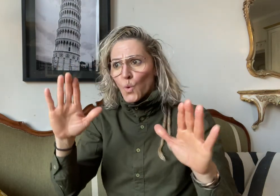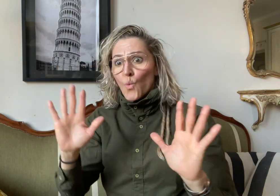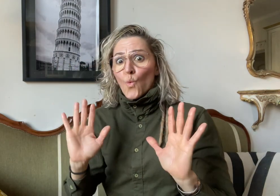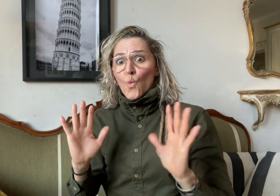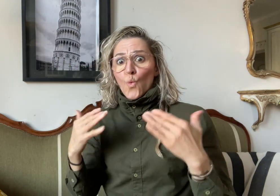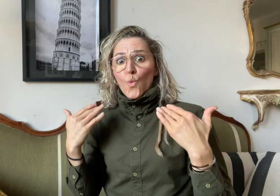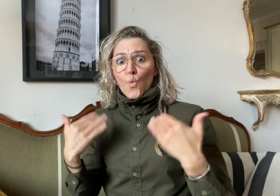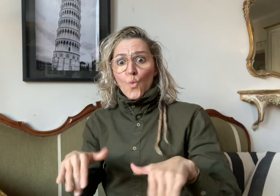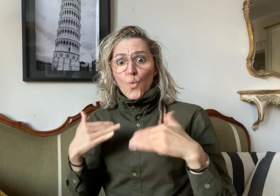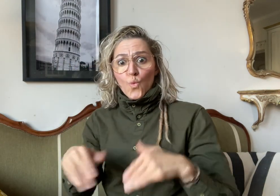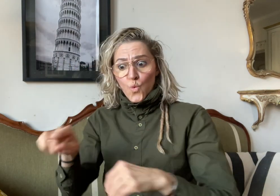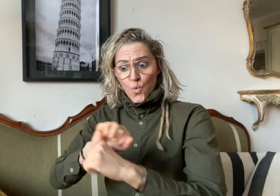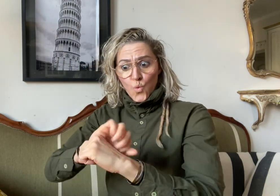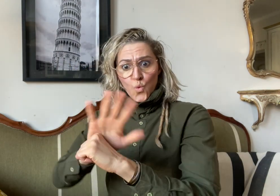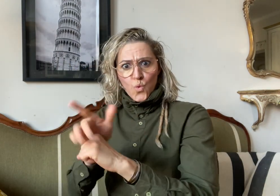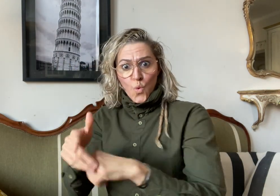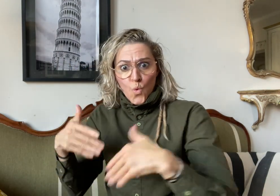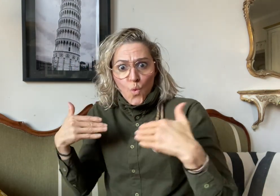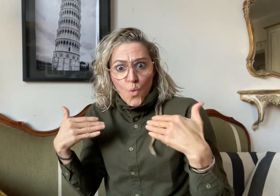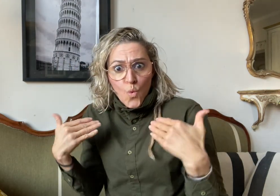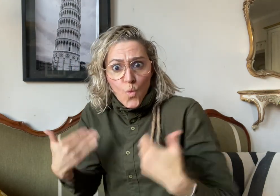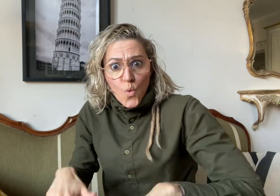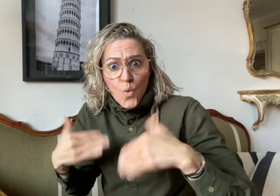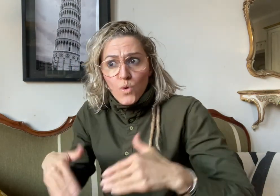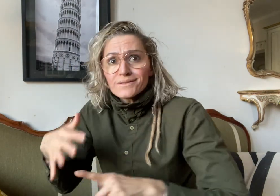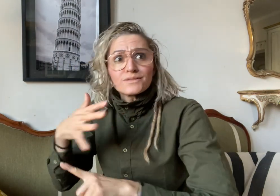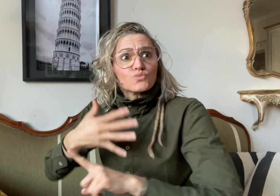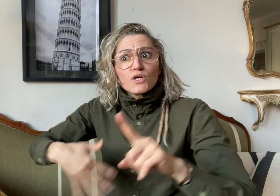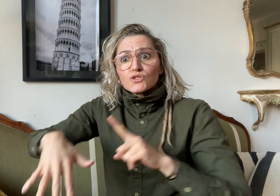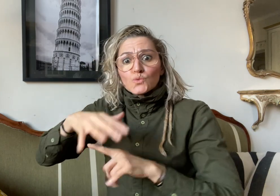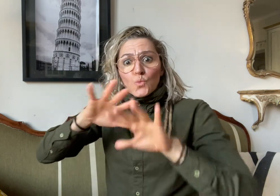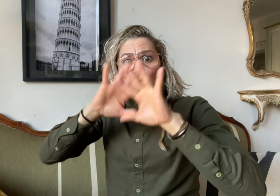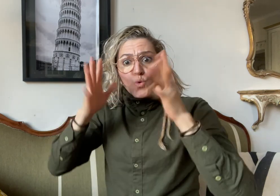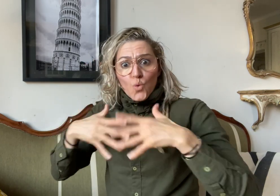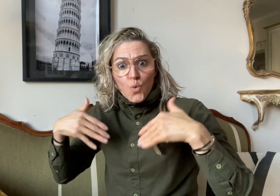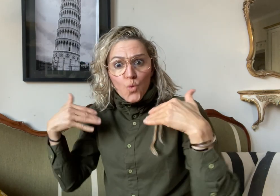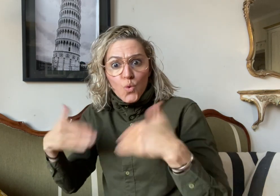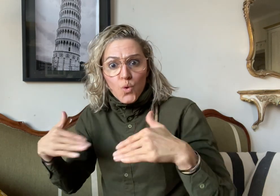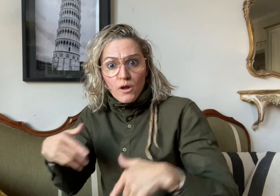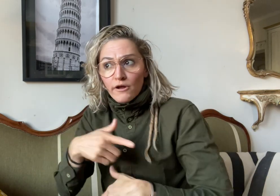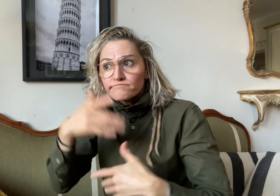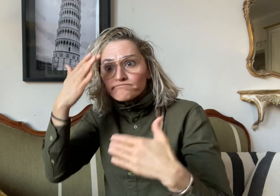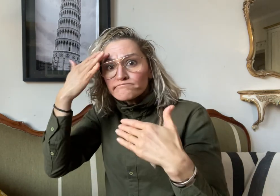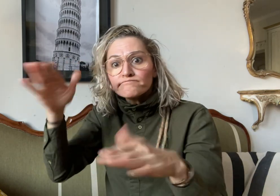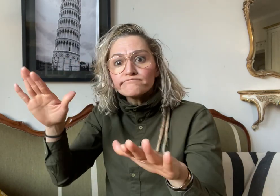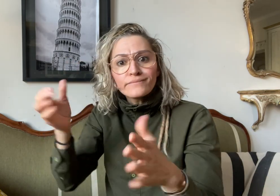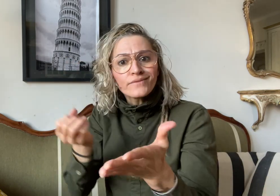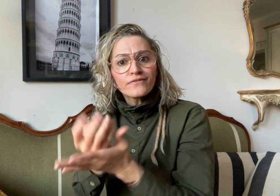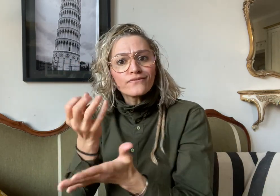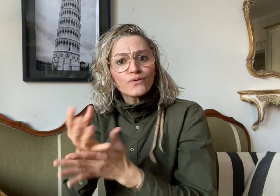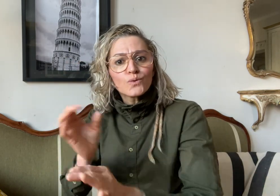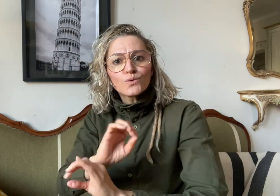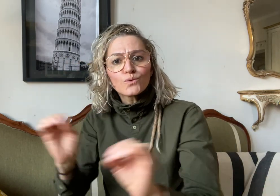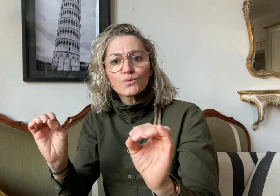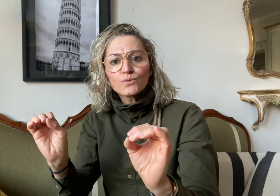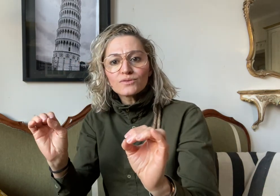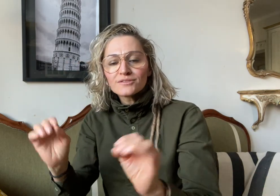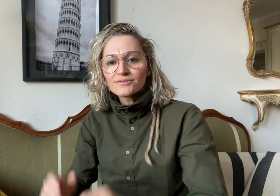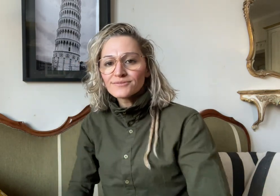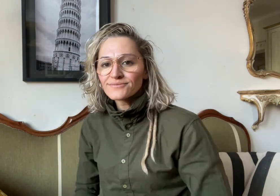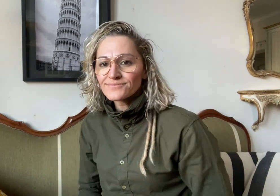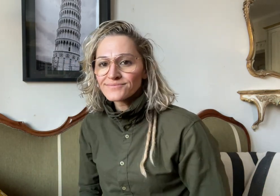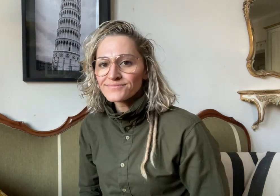to be unaware of how serious the situation was.